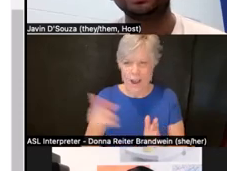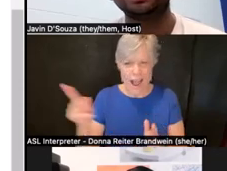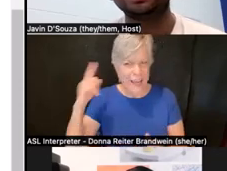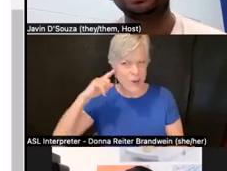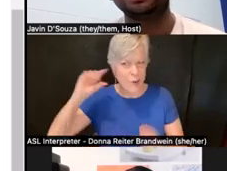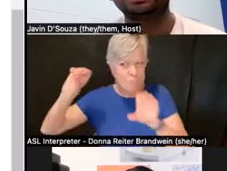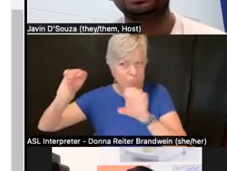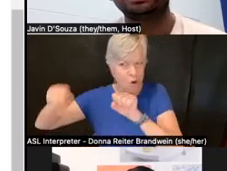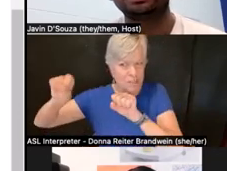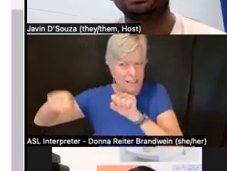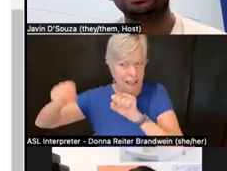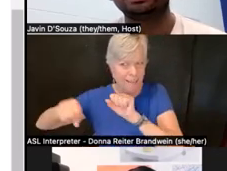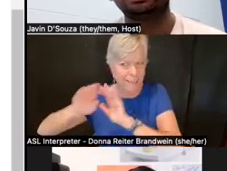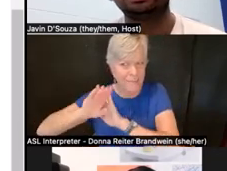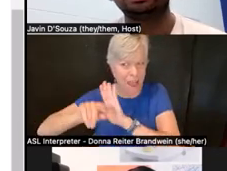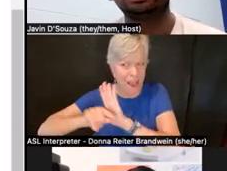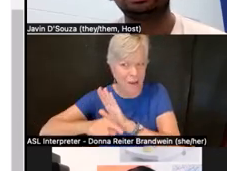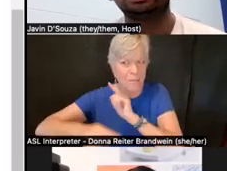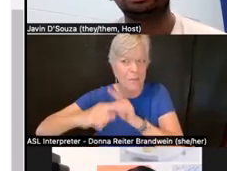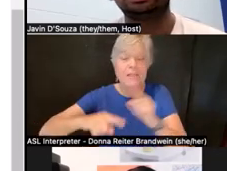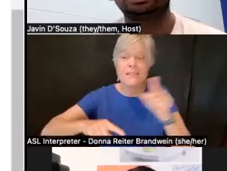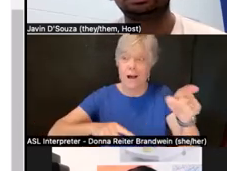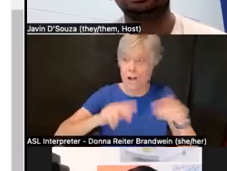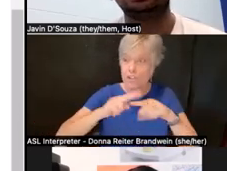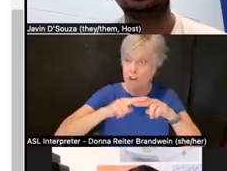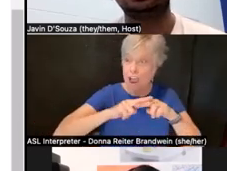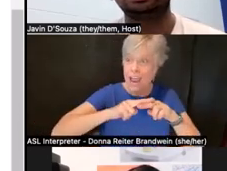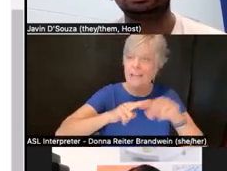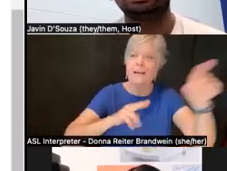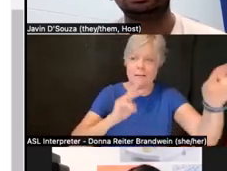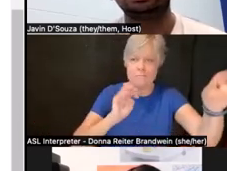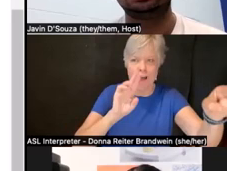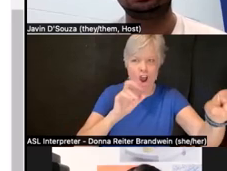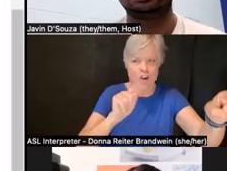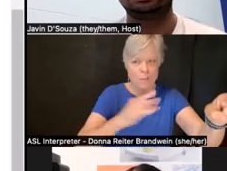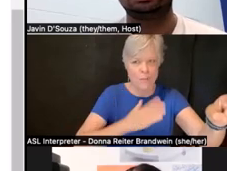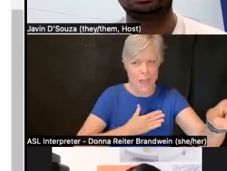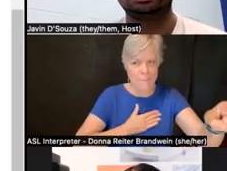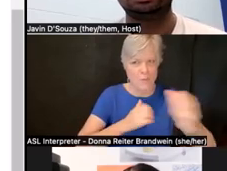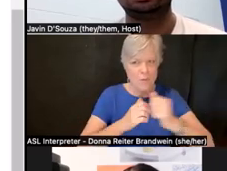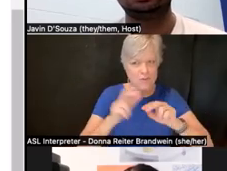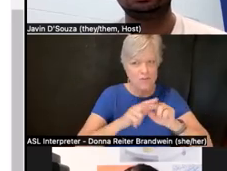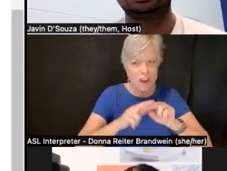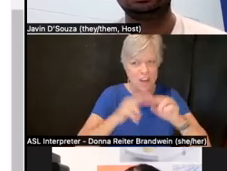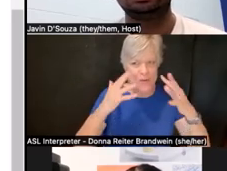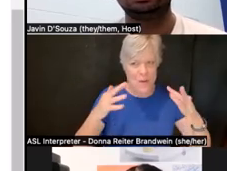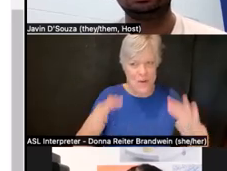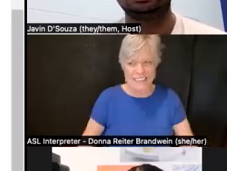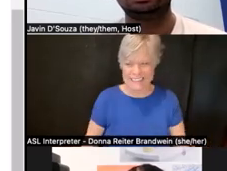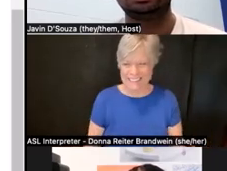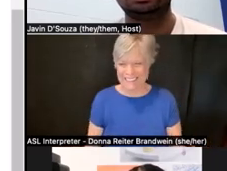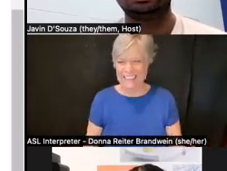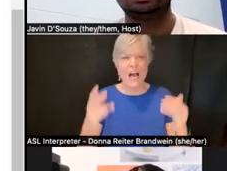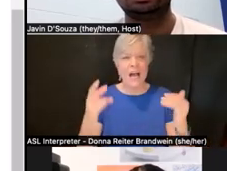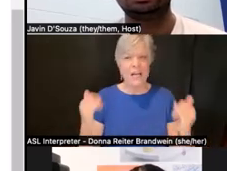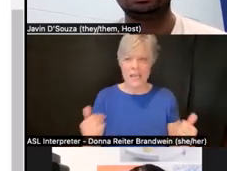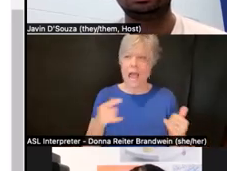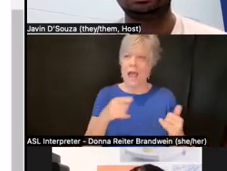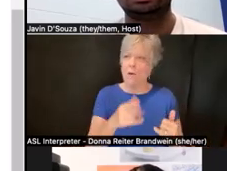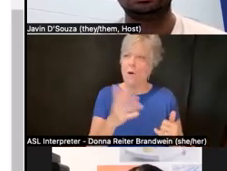So I think it's important to now briefly go to a broader guide that I think is more widely understood